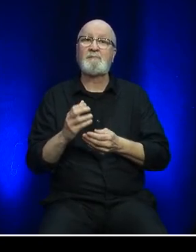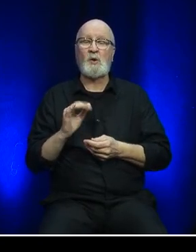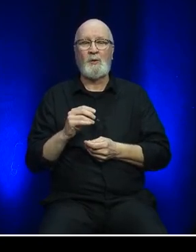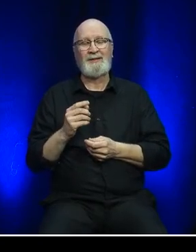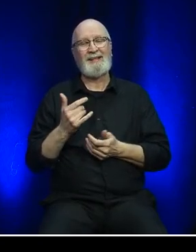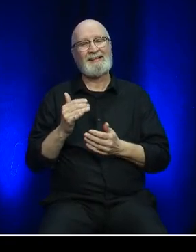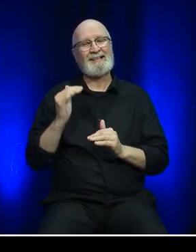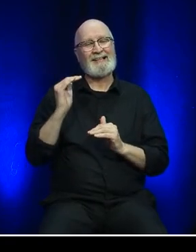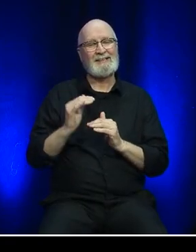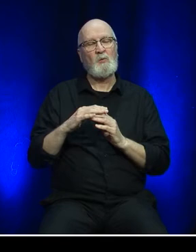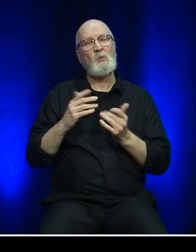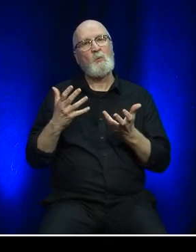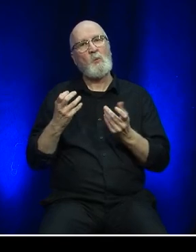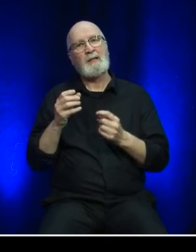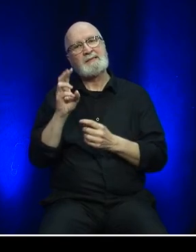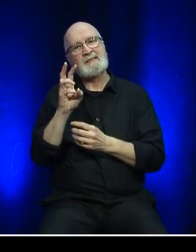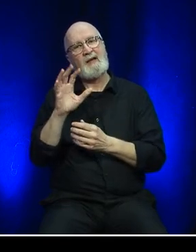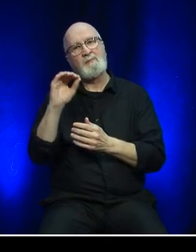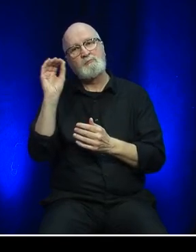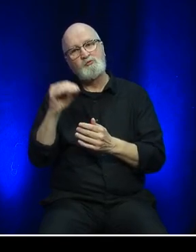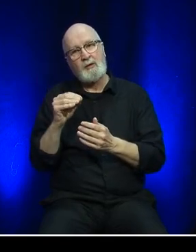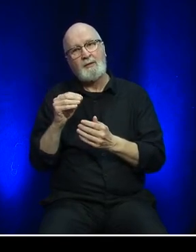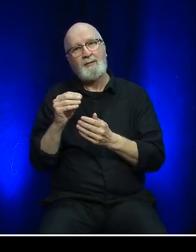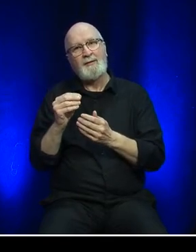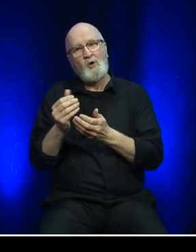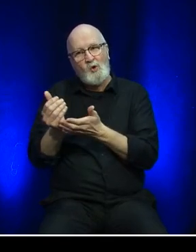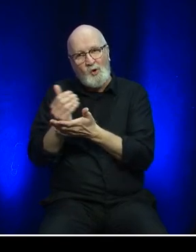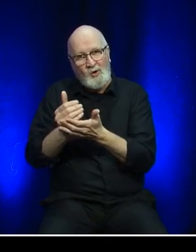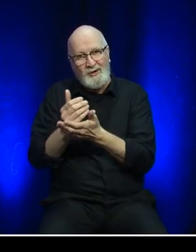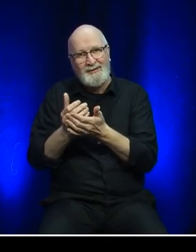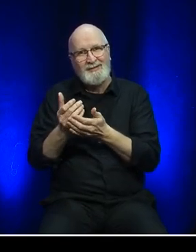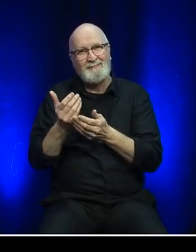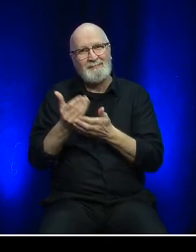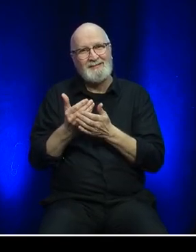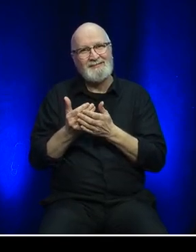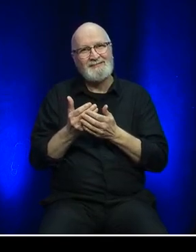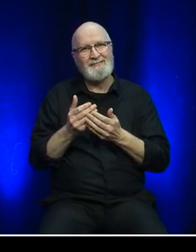of the 65 percent cost recovery target set by the shareholder.